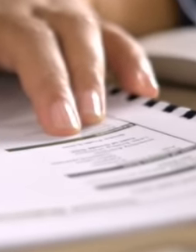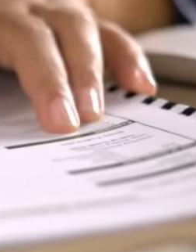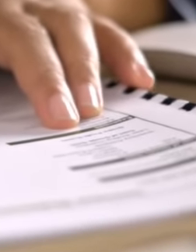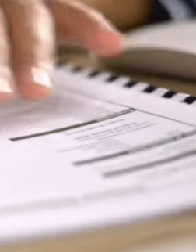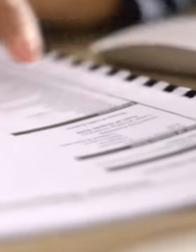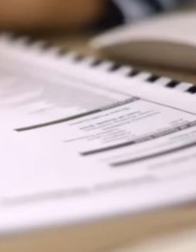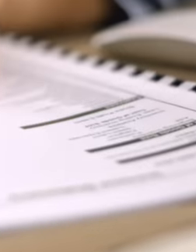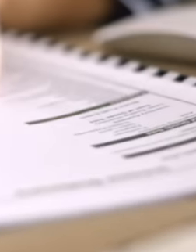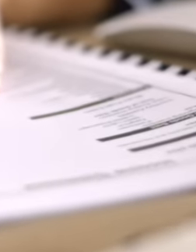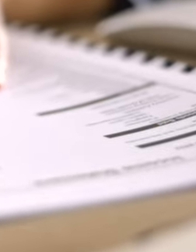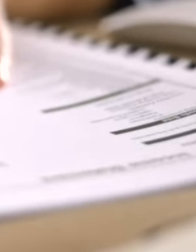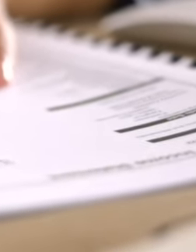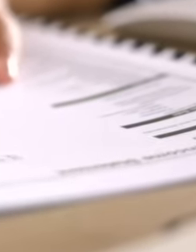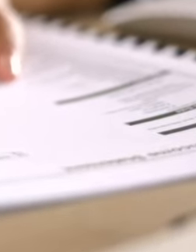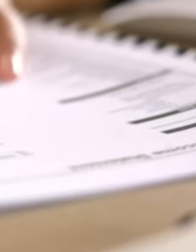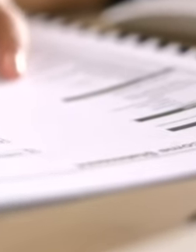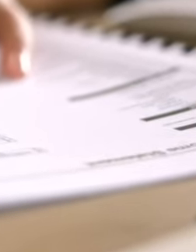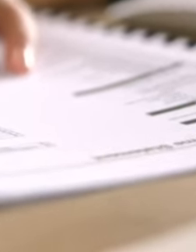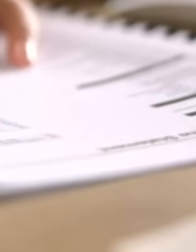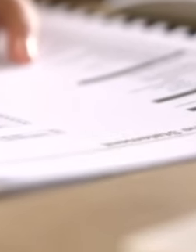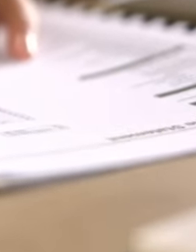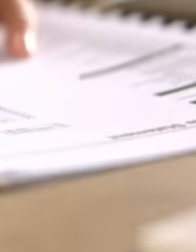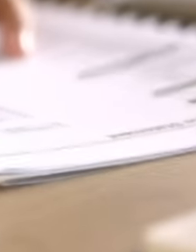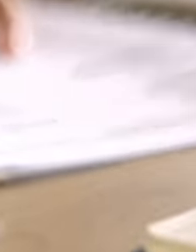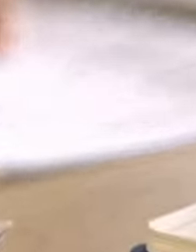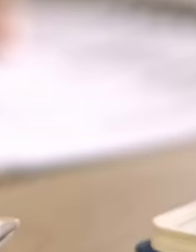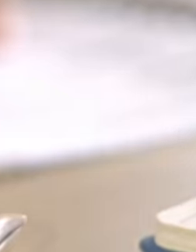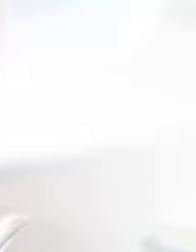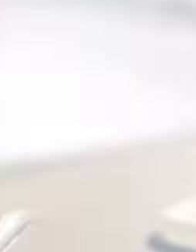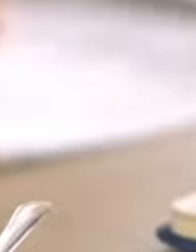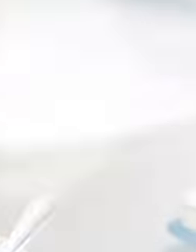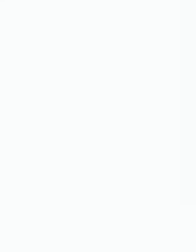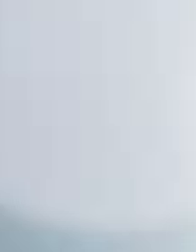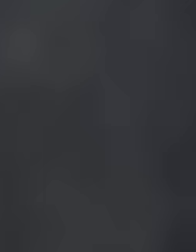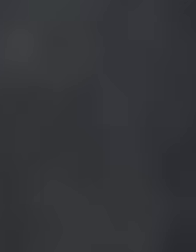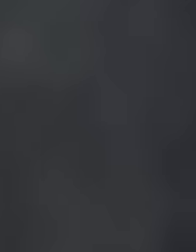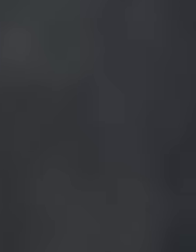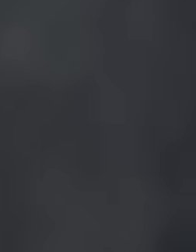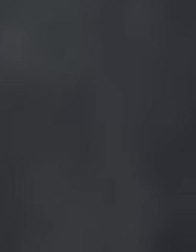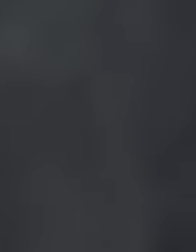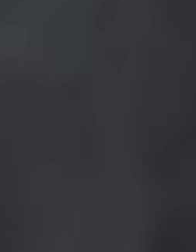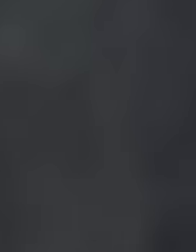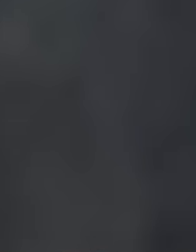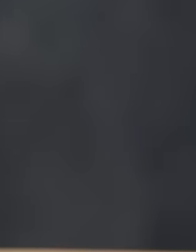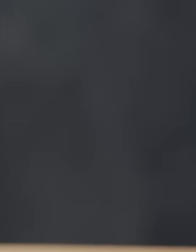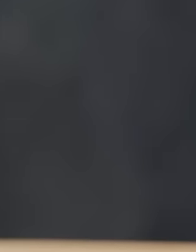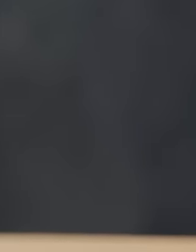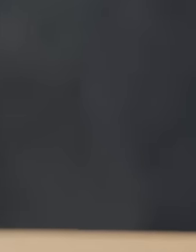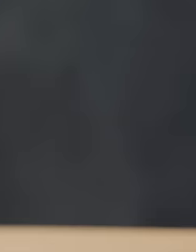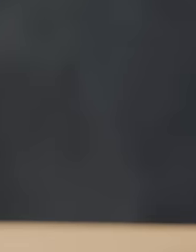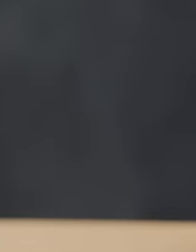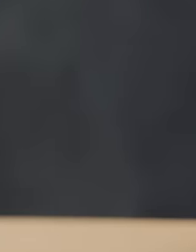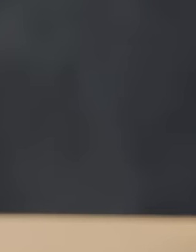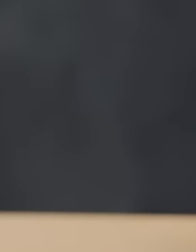Mexico there are millions of Mexican professionals who are looking for a place for the administration of